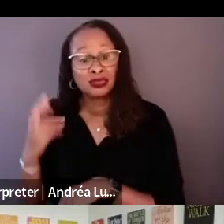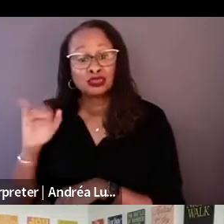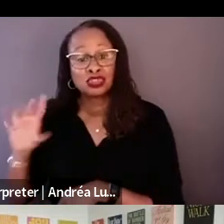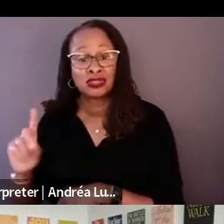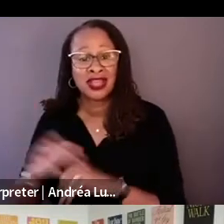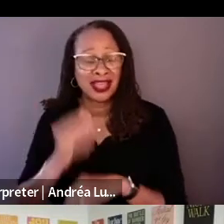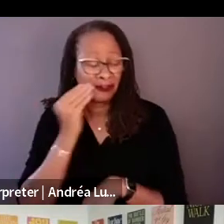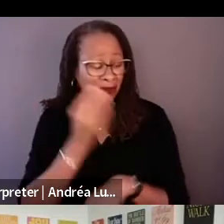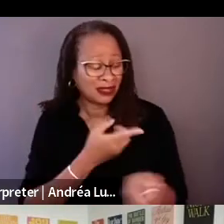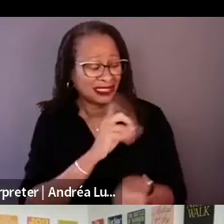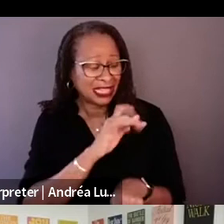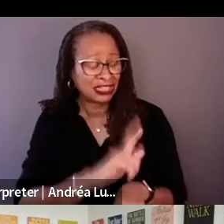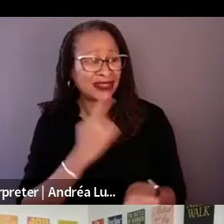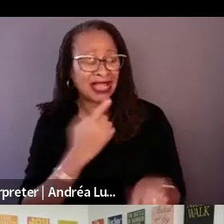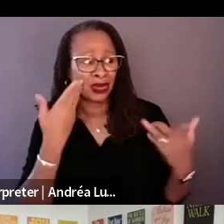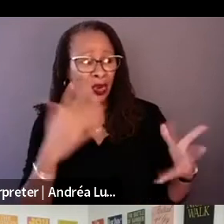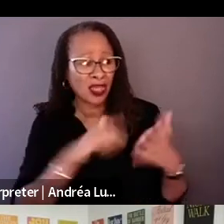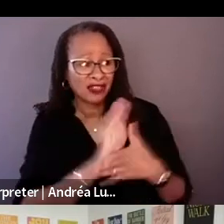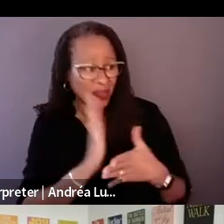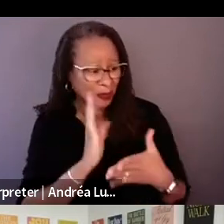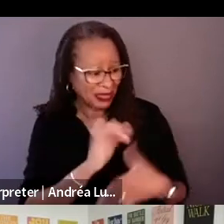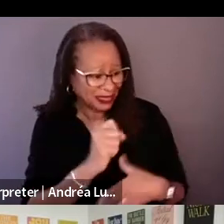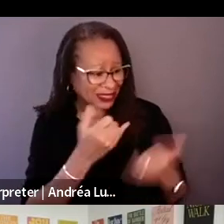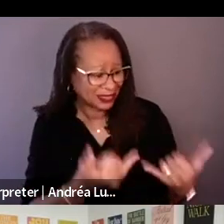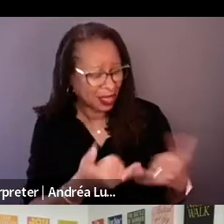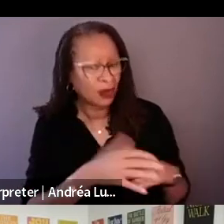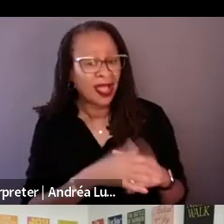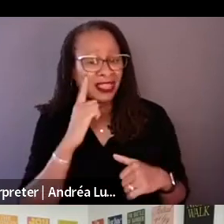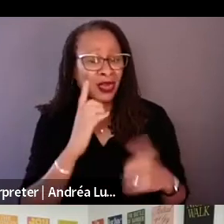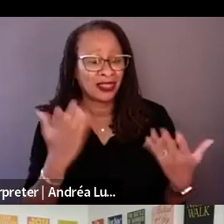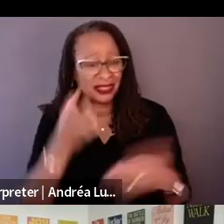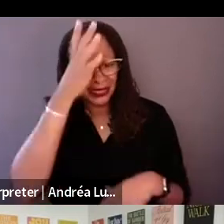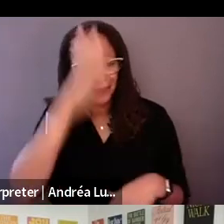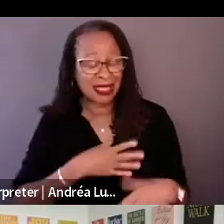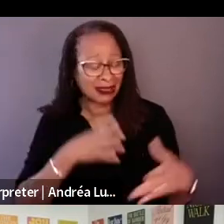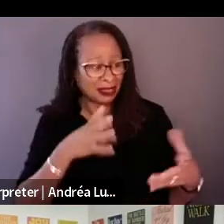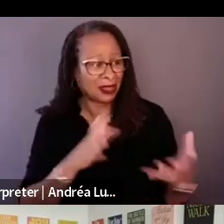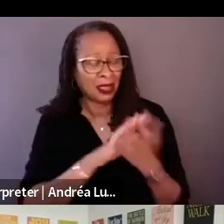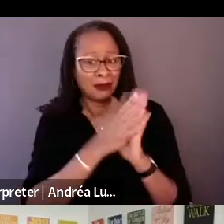I thought it was a man coming and reckoning with the good and bad of what he did and where he felt